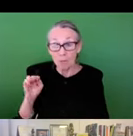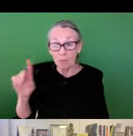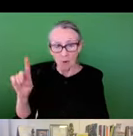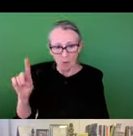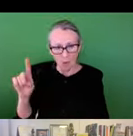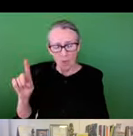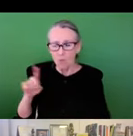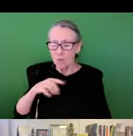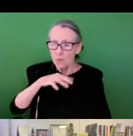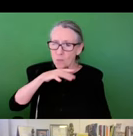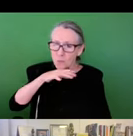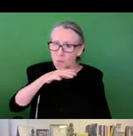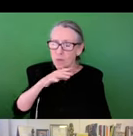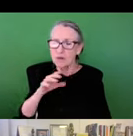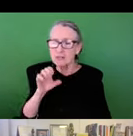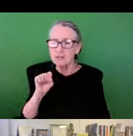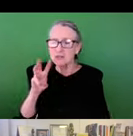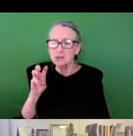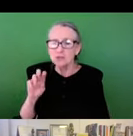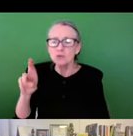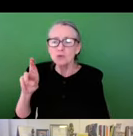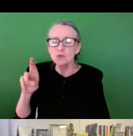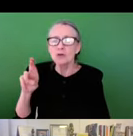floodwaters, you see in Baltimore Maryland they are fishing